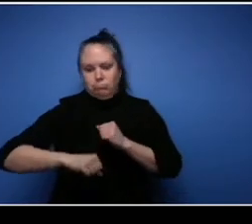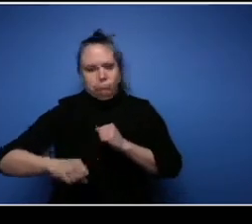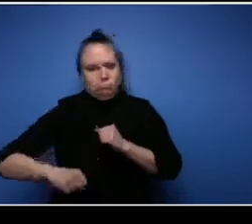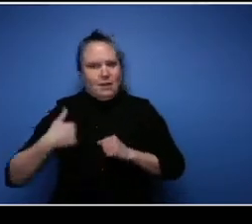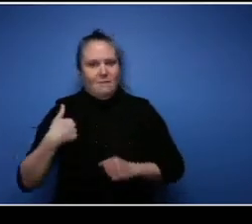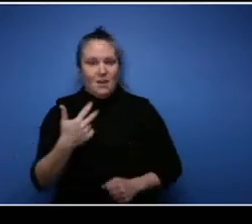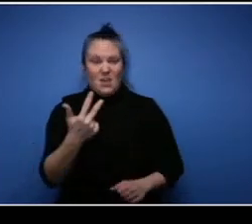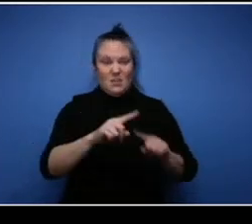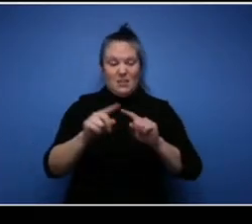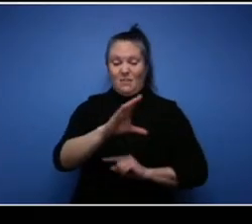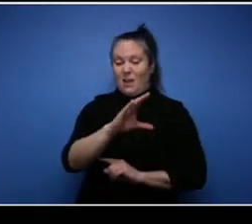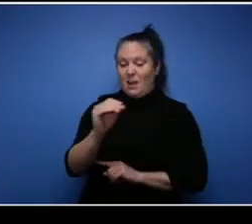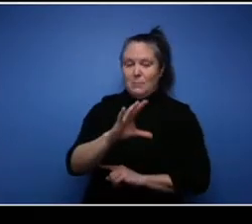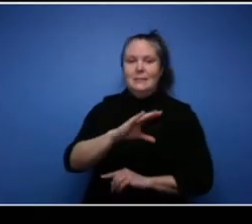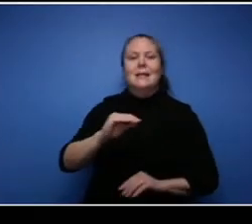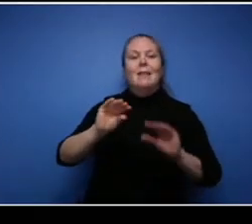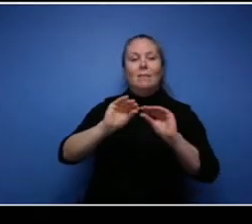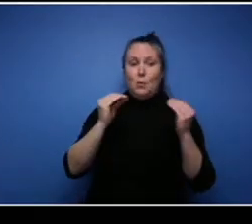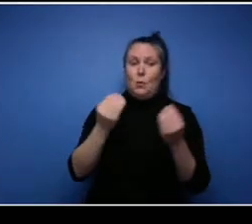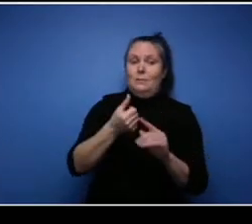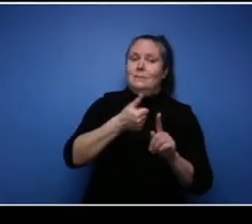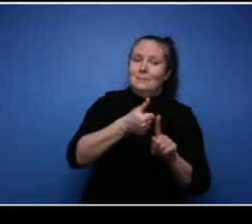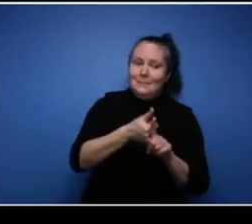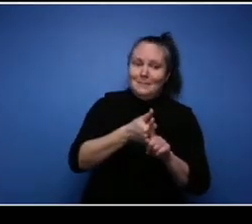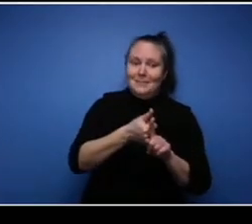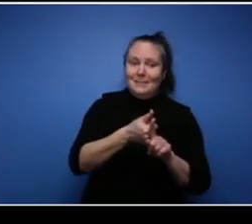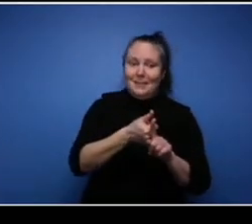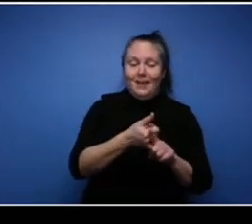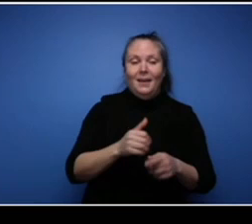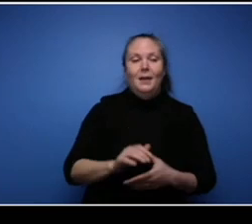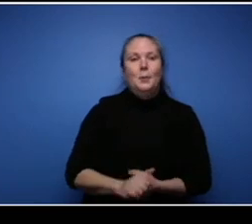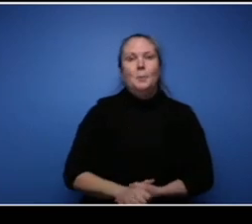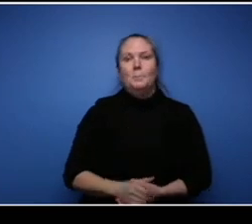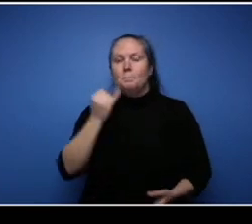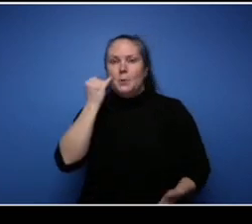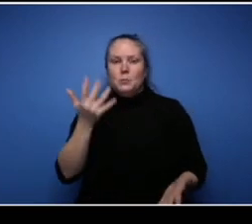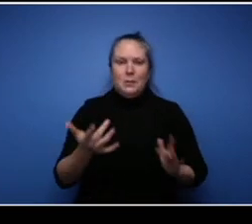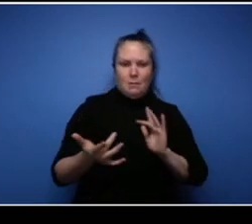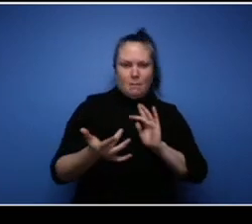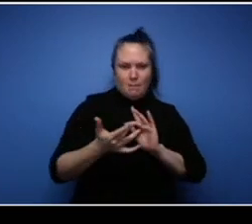but basically to be able to find you know me and I can link you to everything go to